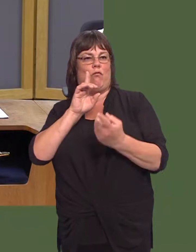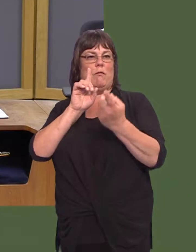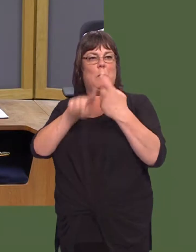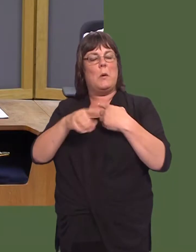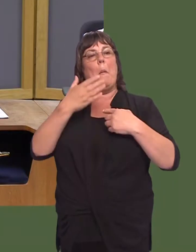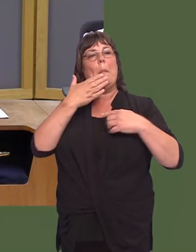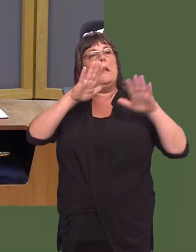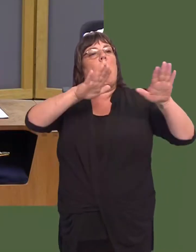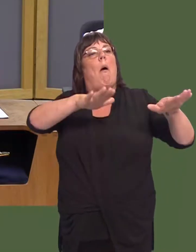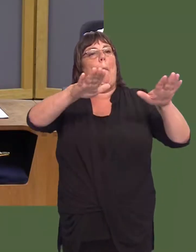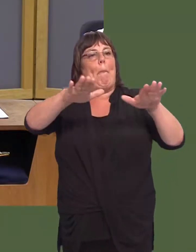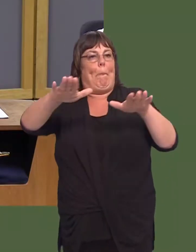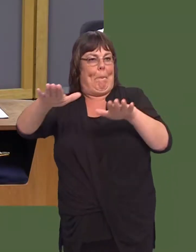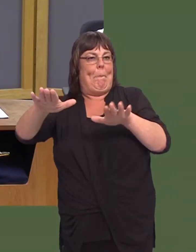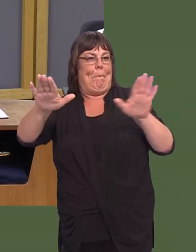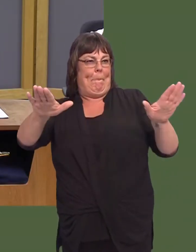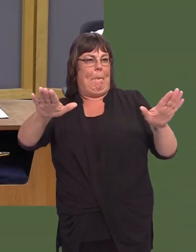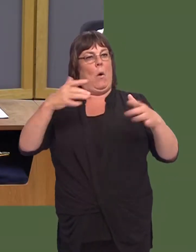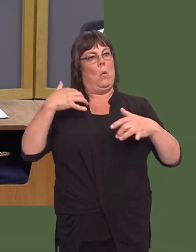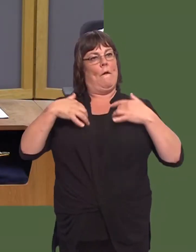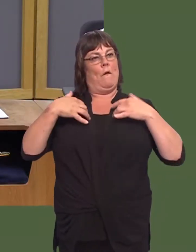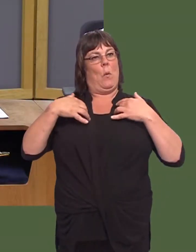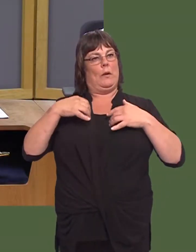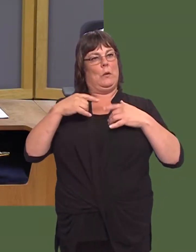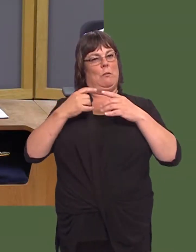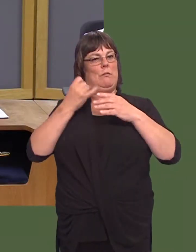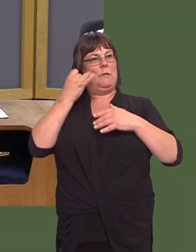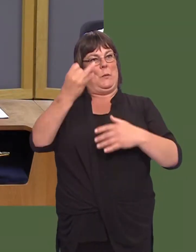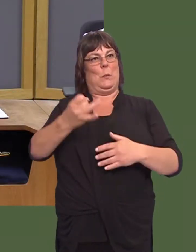So, letís all calm down and look forward to next week.